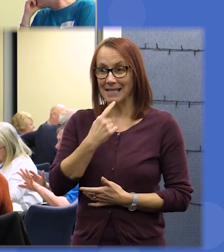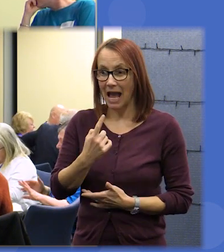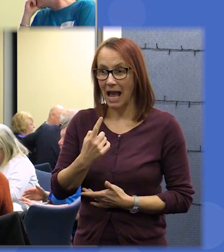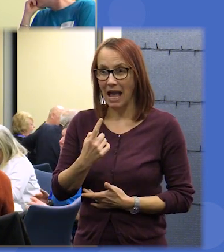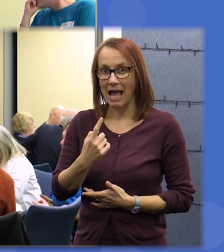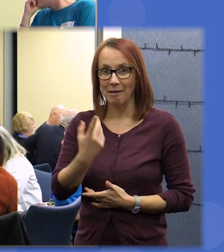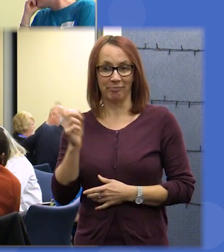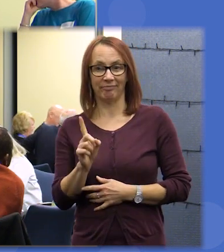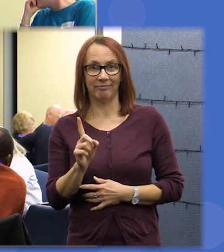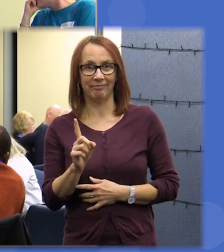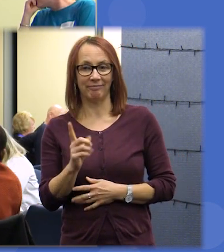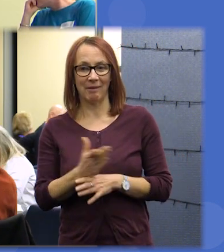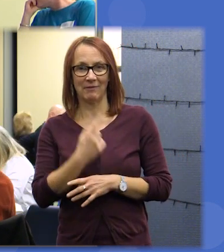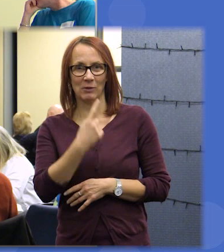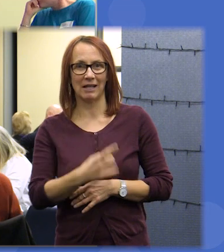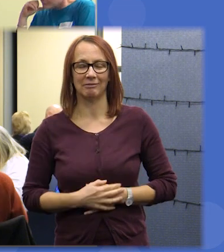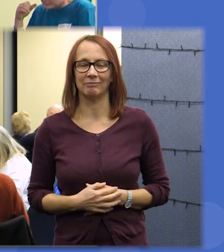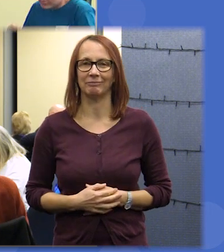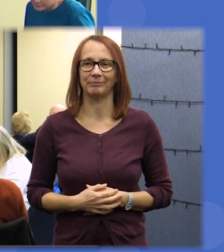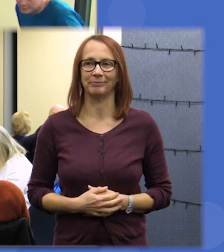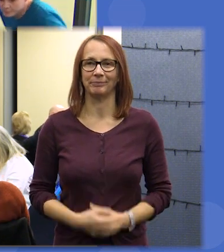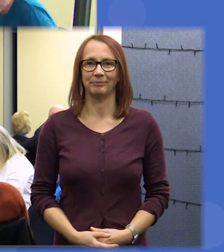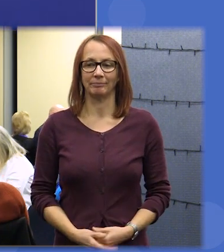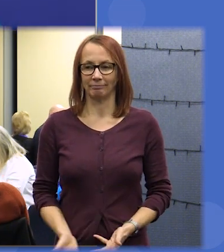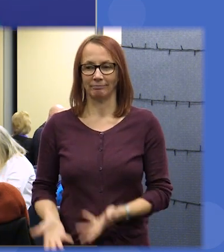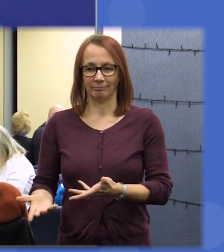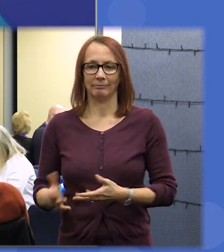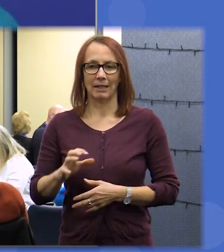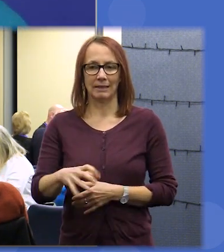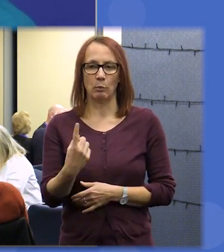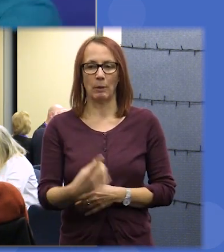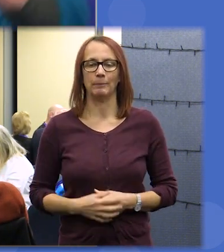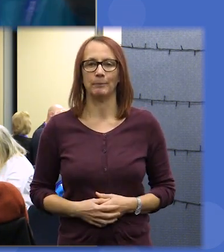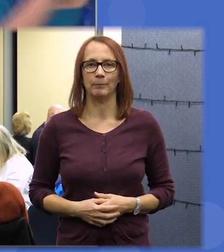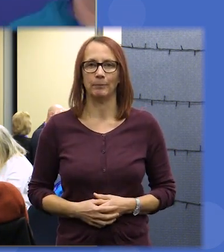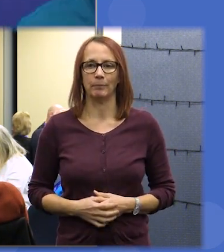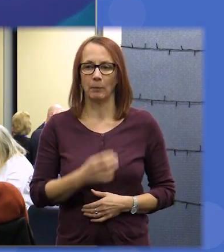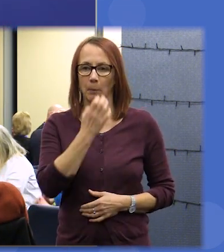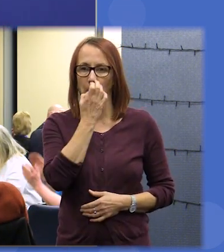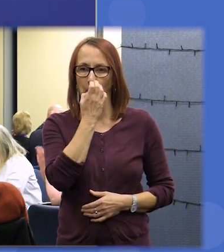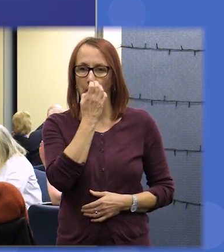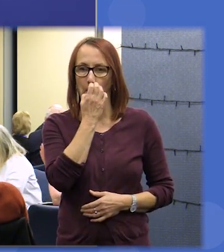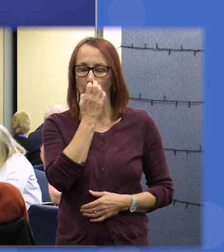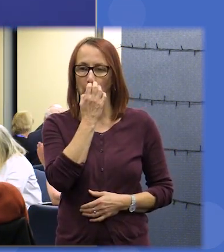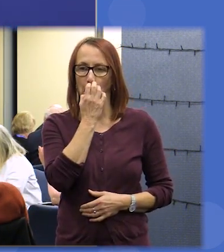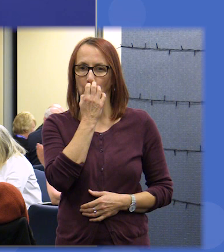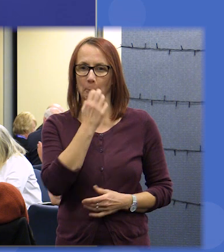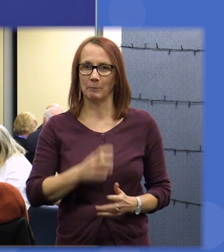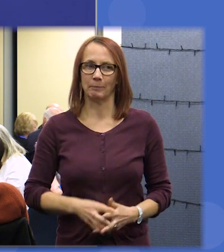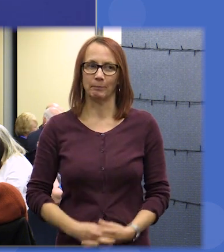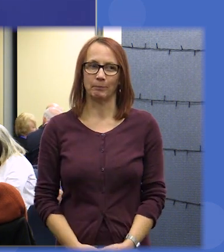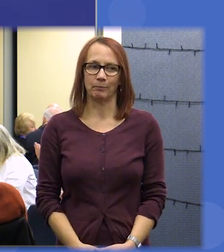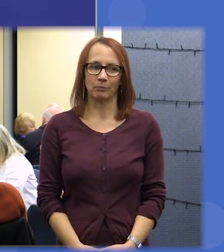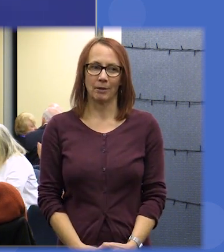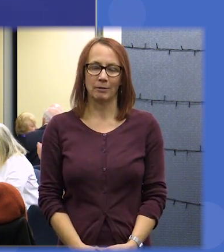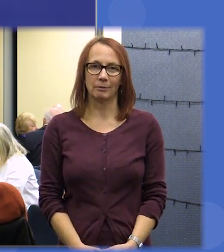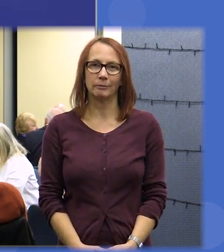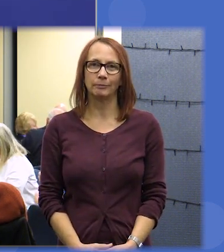the rest maybe okay we get to go Table one we had some good debate thank you